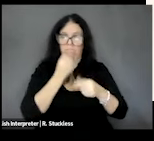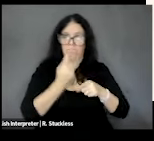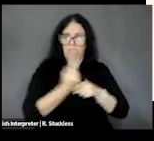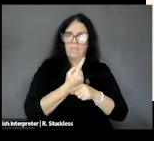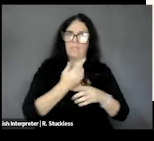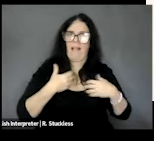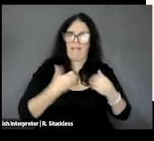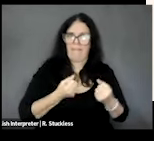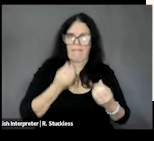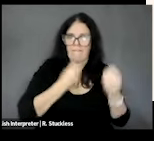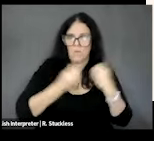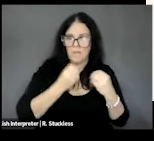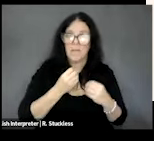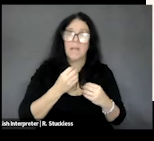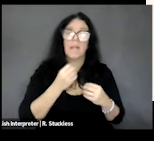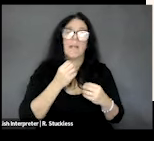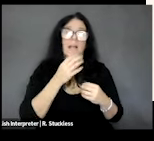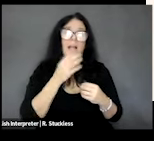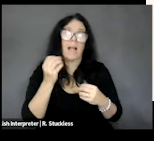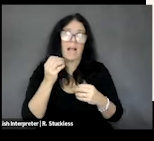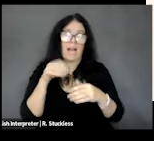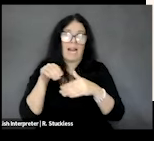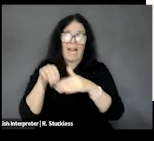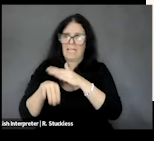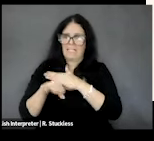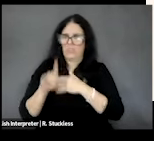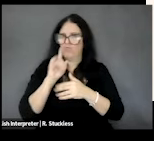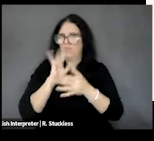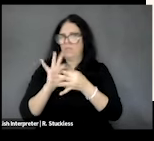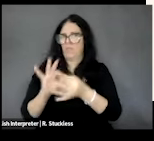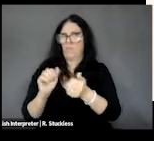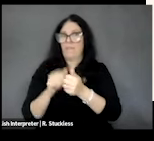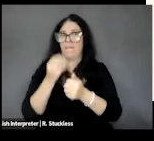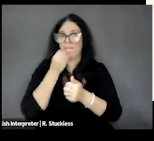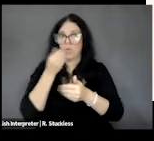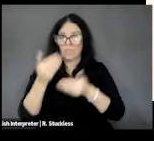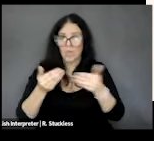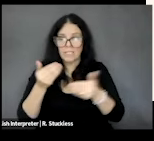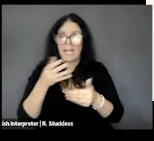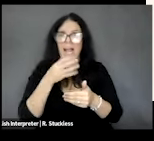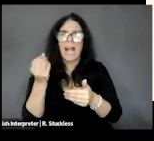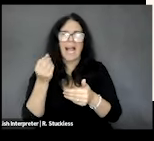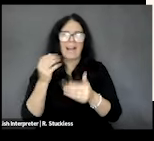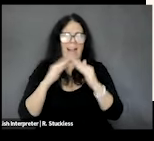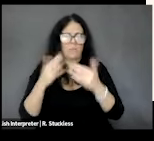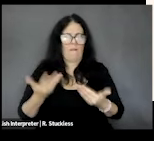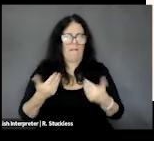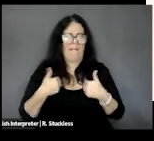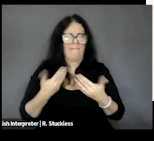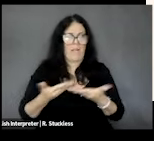a large extent, food access is influenced by food prices and household resources. Every household has